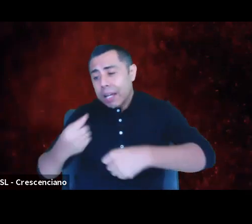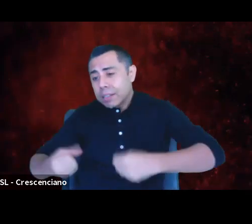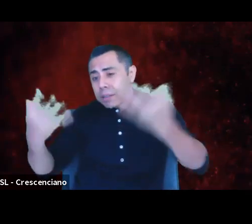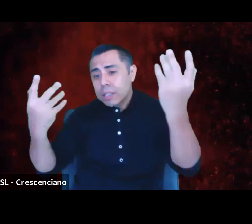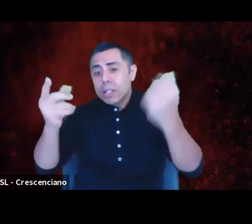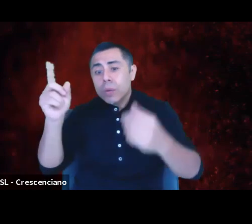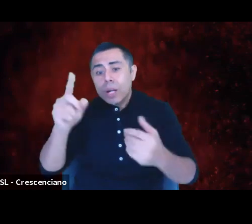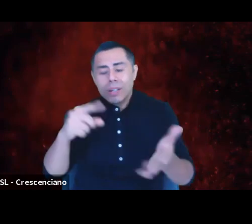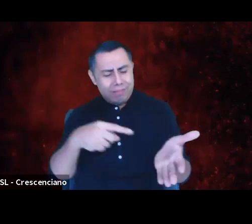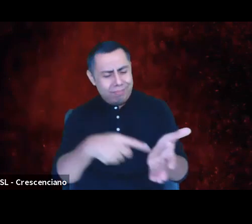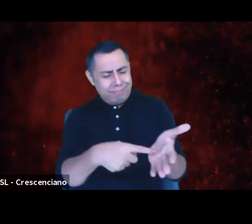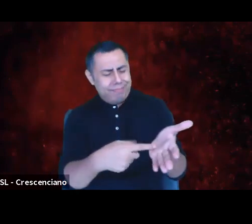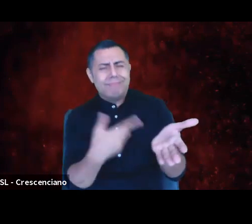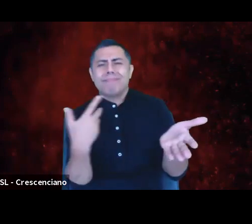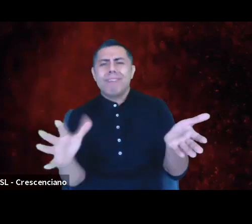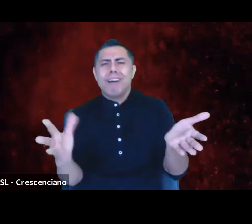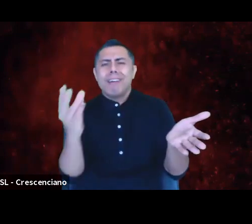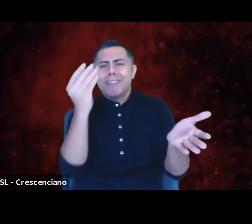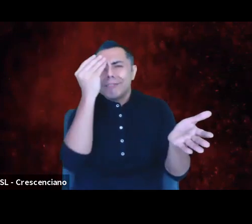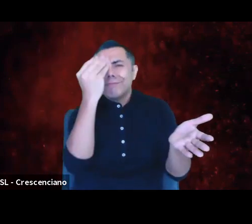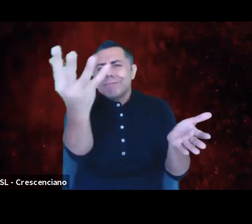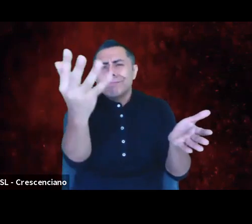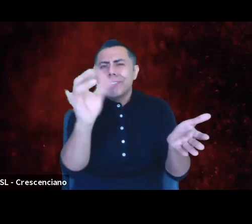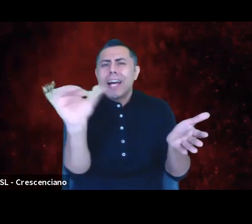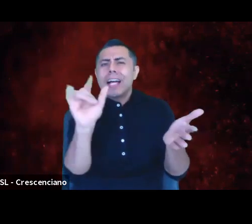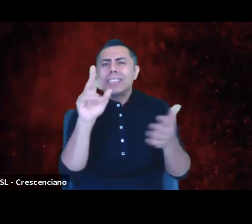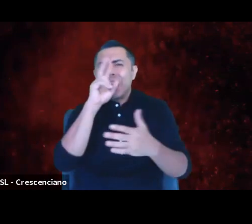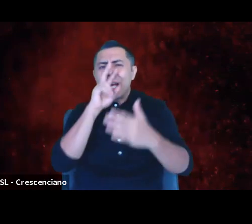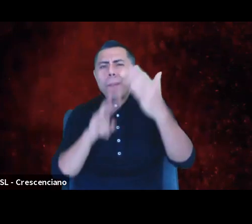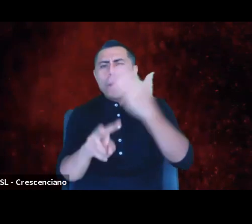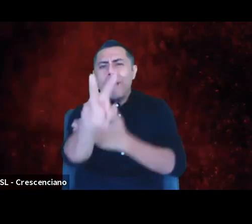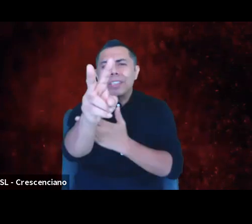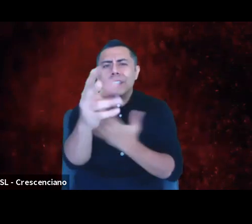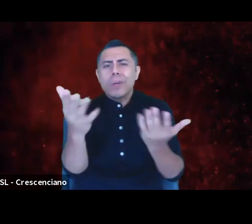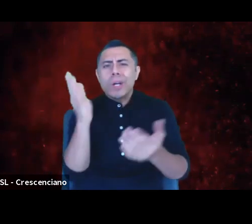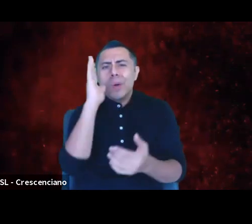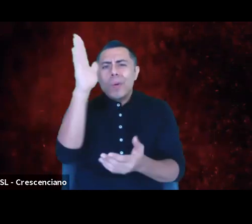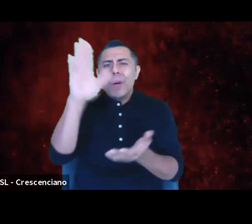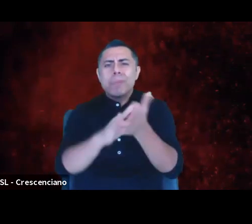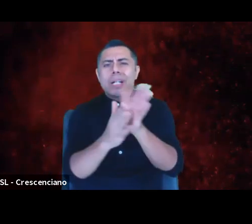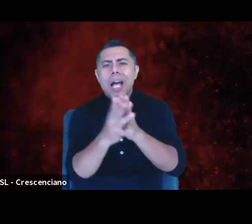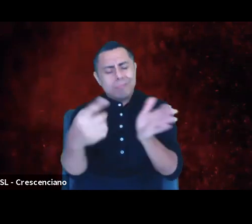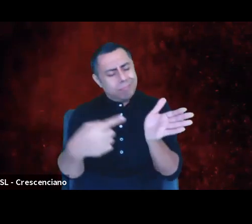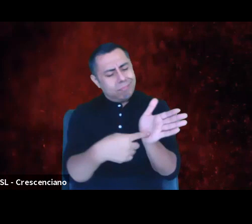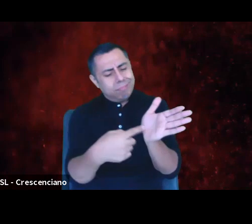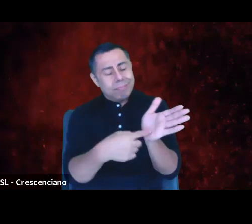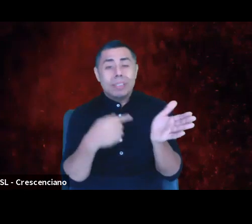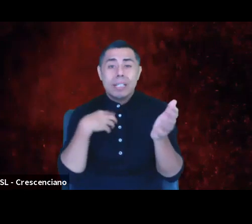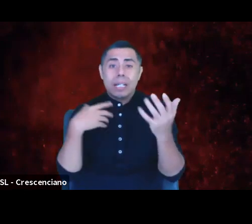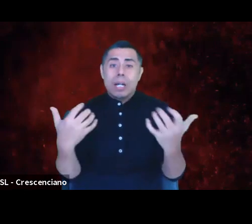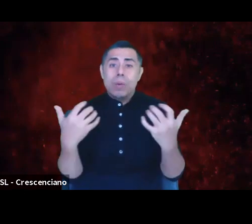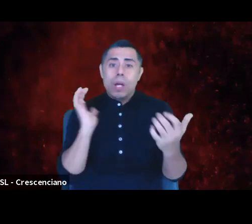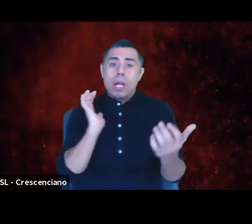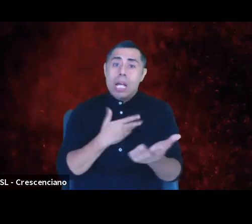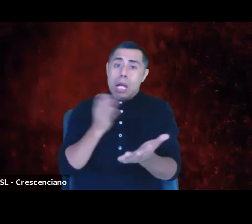tells the prophecy of what you will become. I want our budgets to reflect the Truth of Nature. I want our mission statements